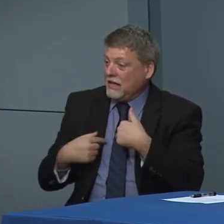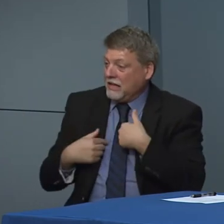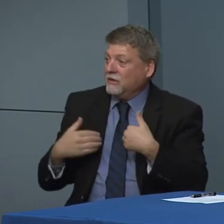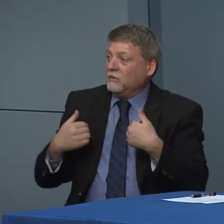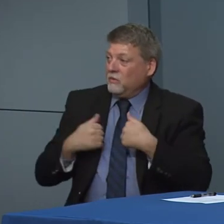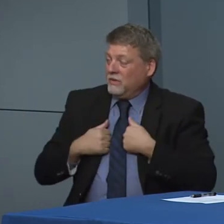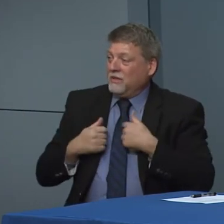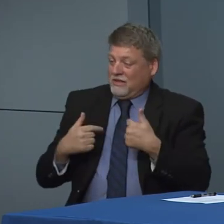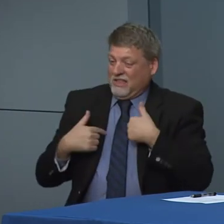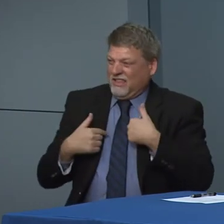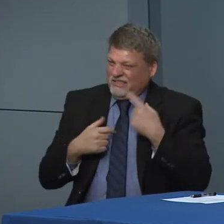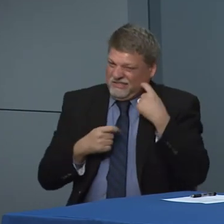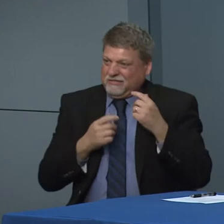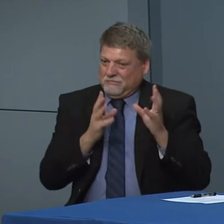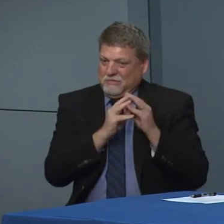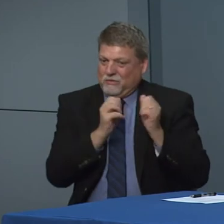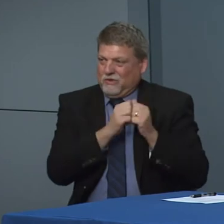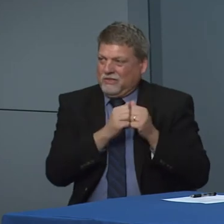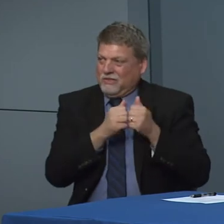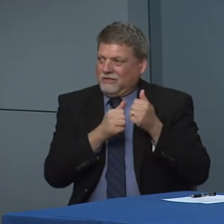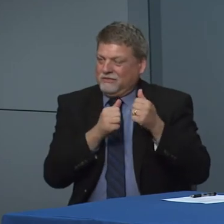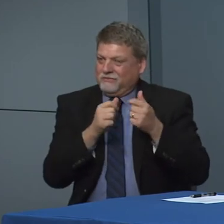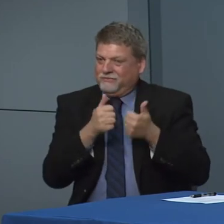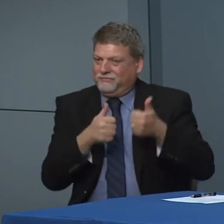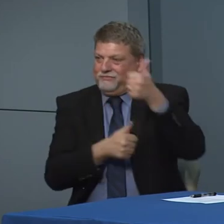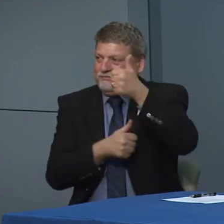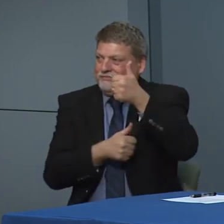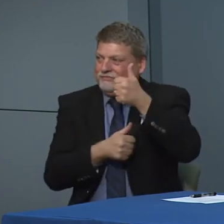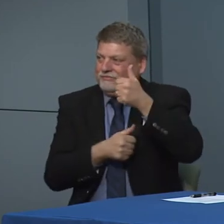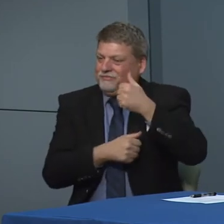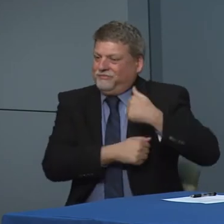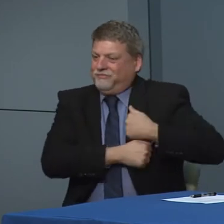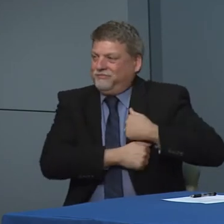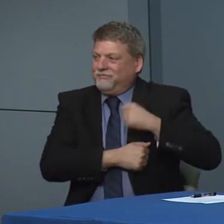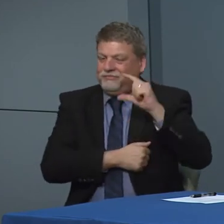was with the adjutant general. Right before. I came in here,